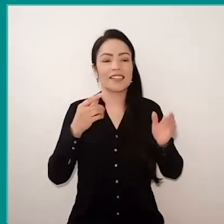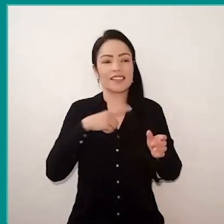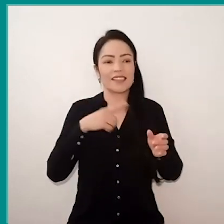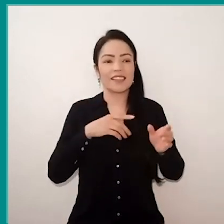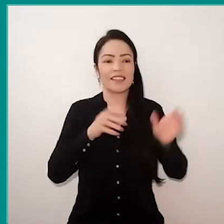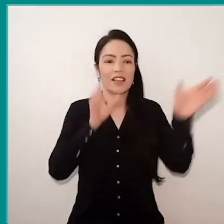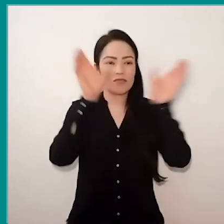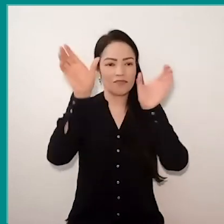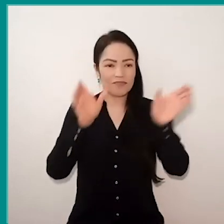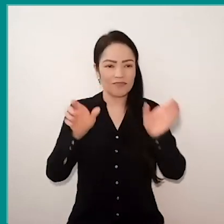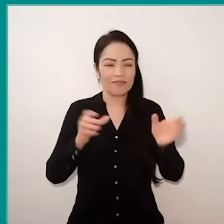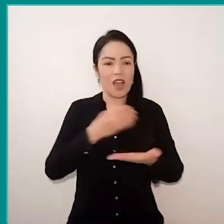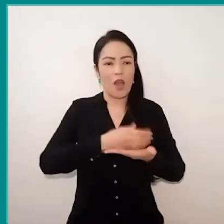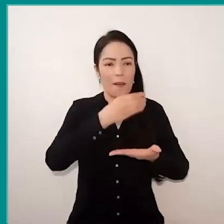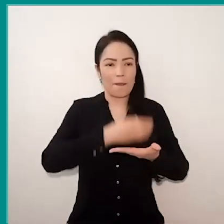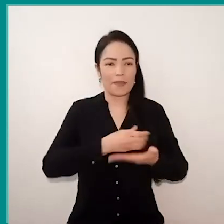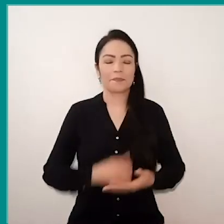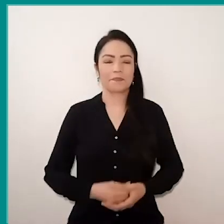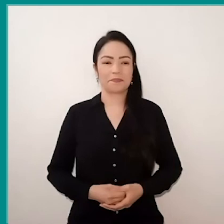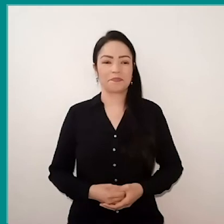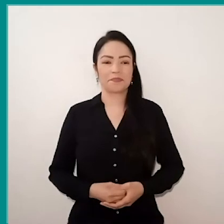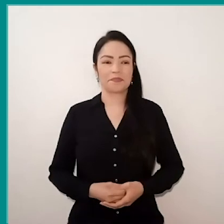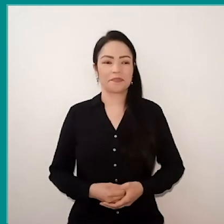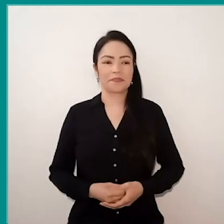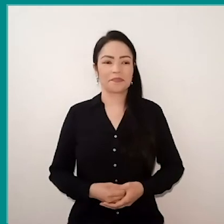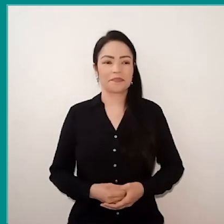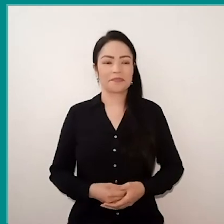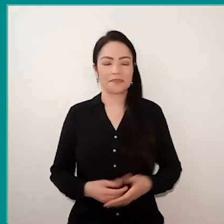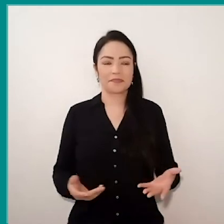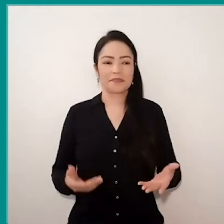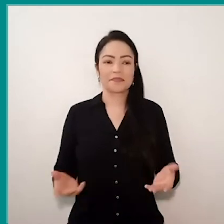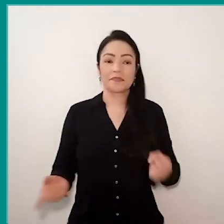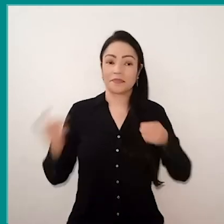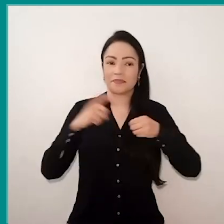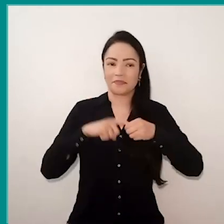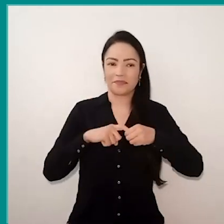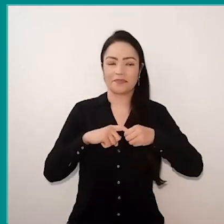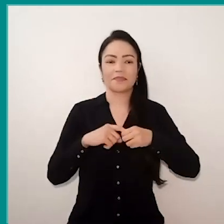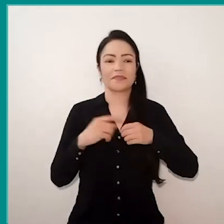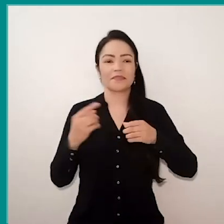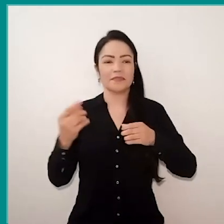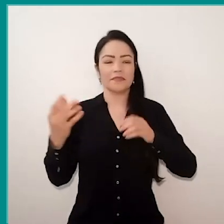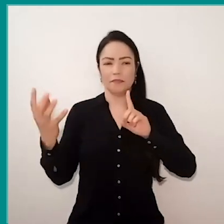Well then, resuming the provocation and the convocation of this board,